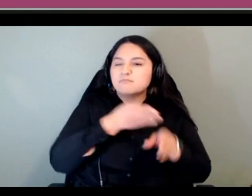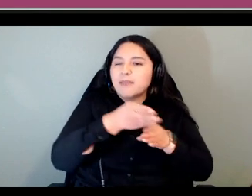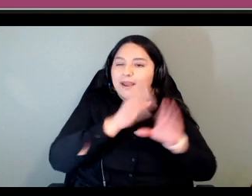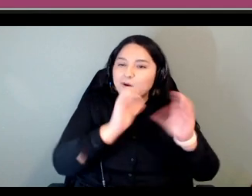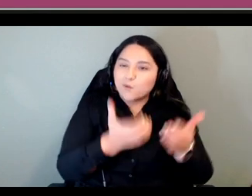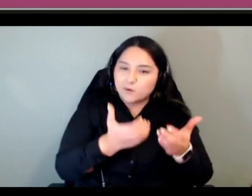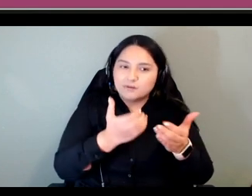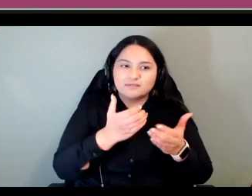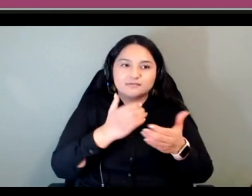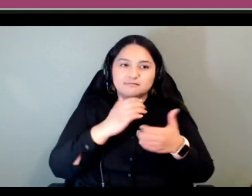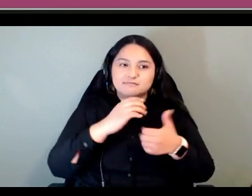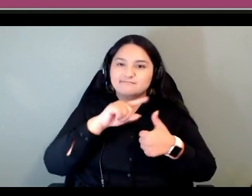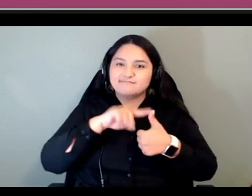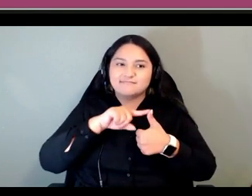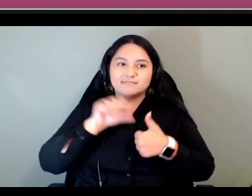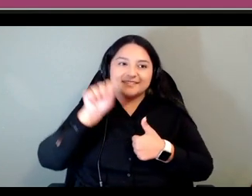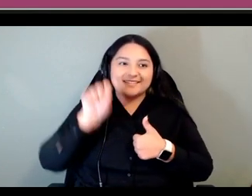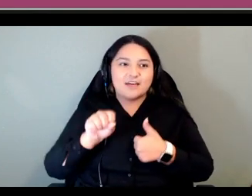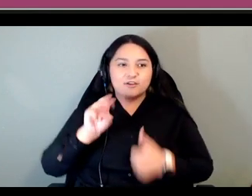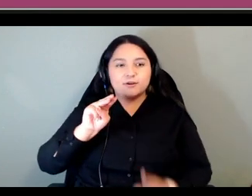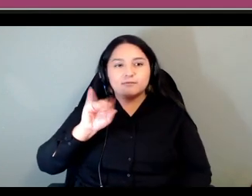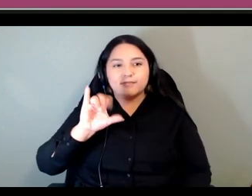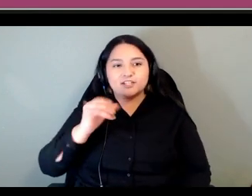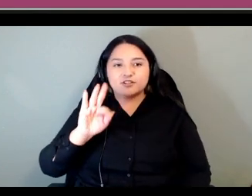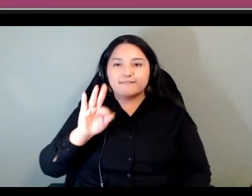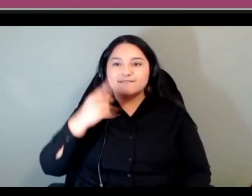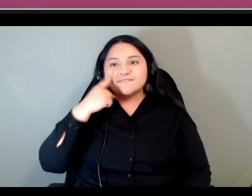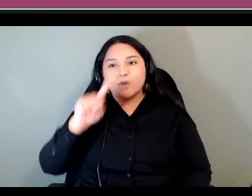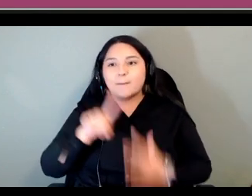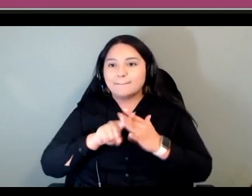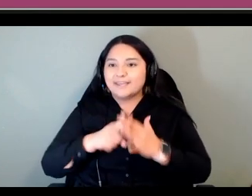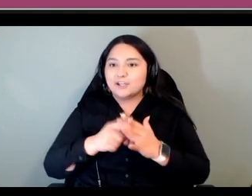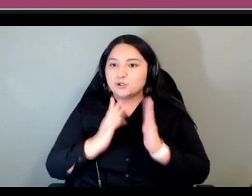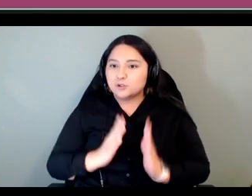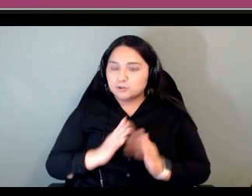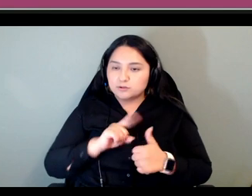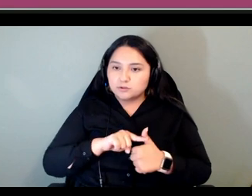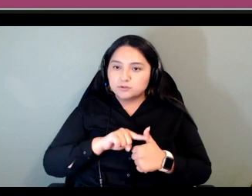one you see there the southern mischief for beginners and then we did two kind of mini